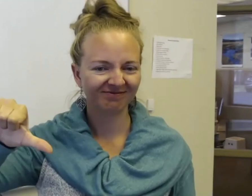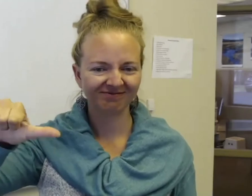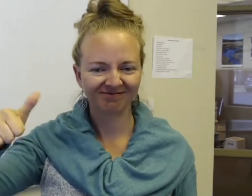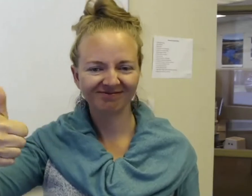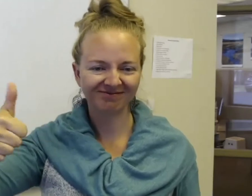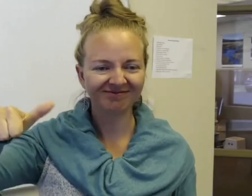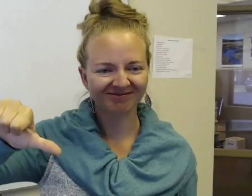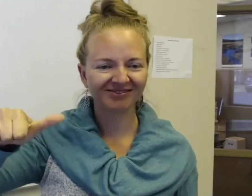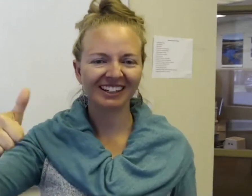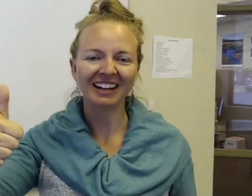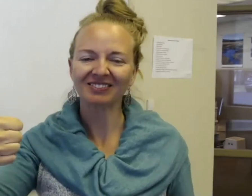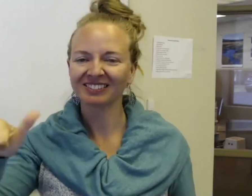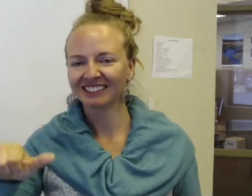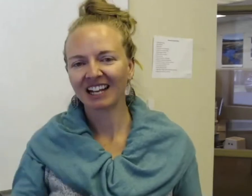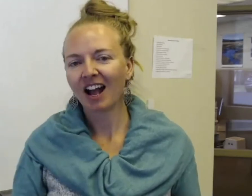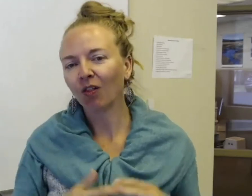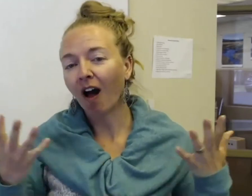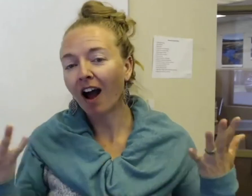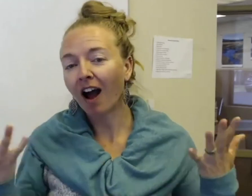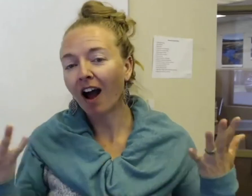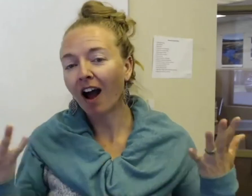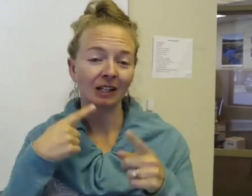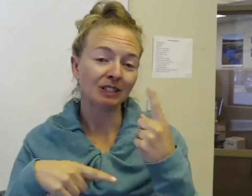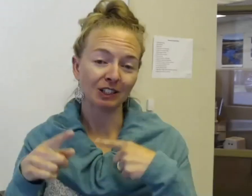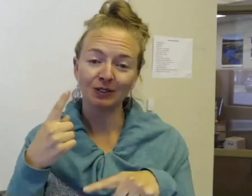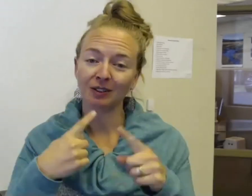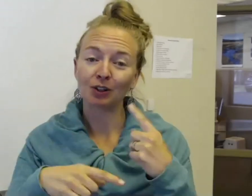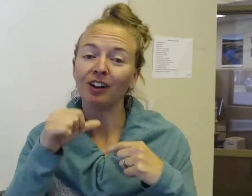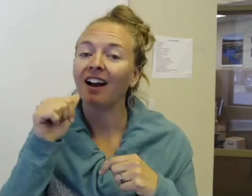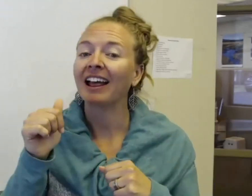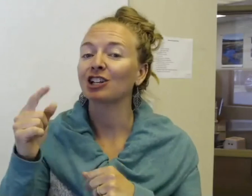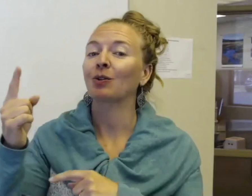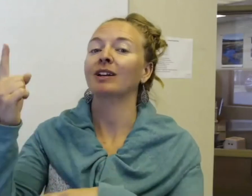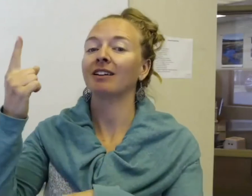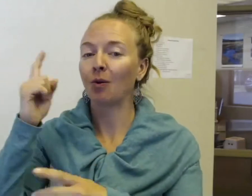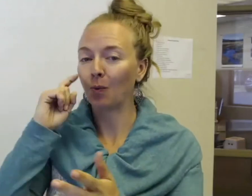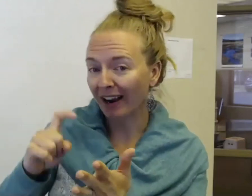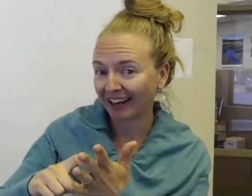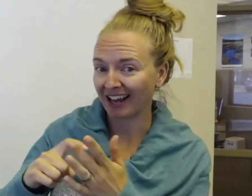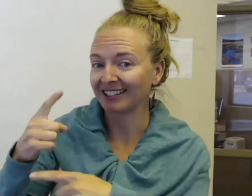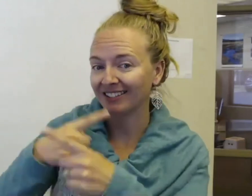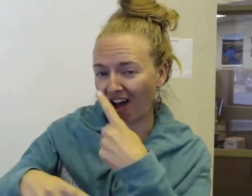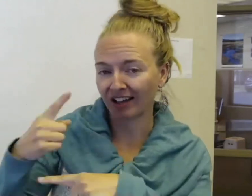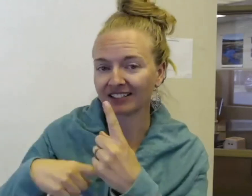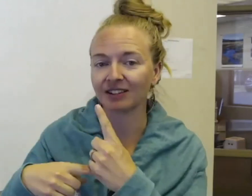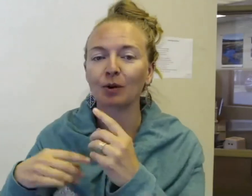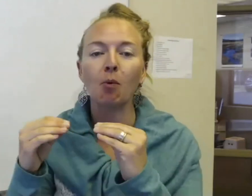Yeah, a lot of the things that he was using were not actually recognized signs. They were